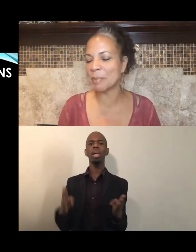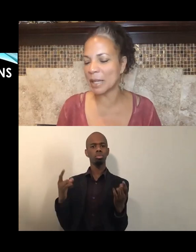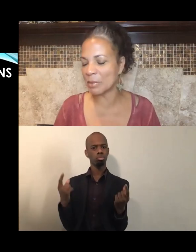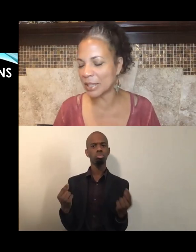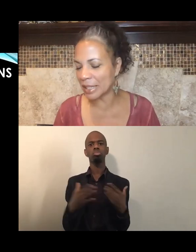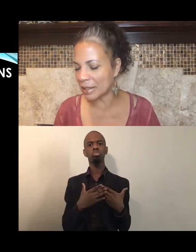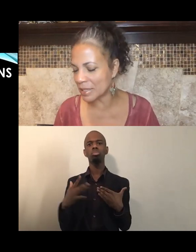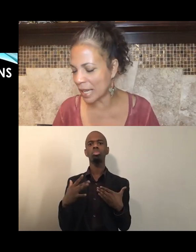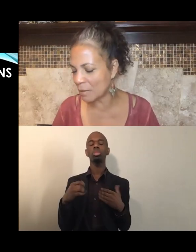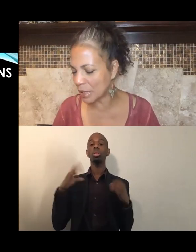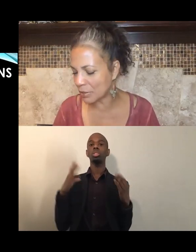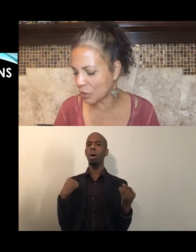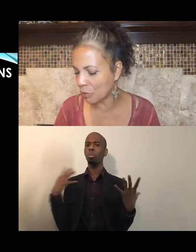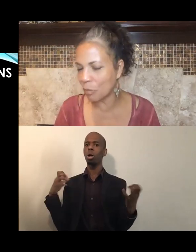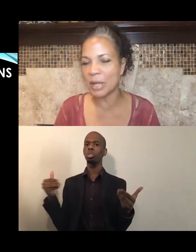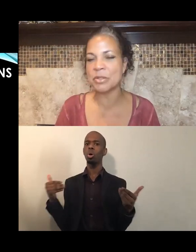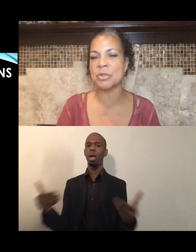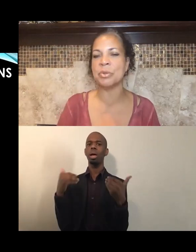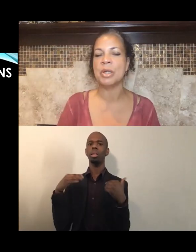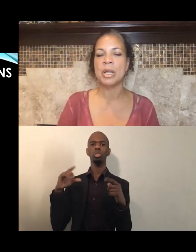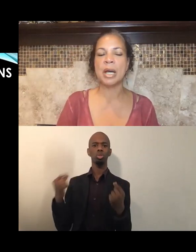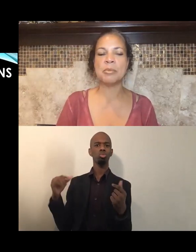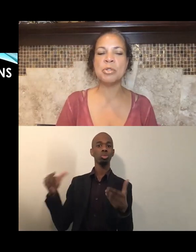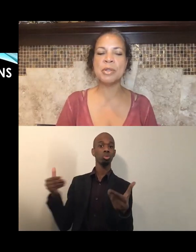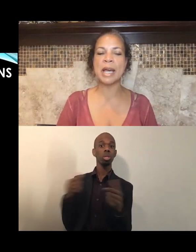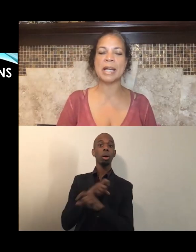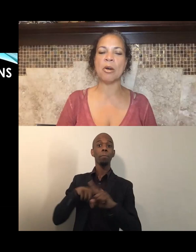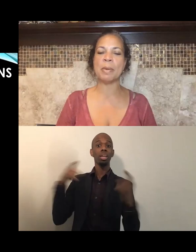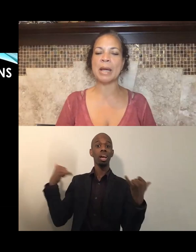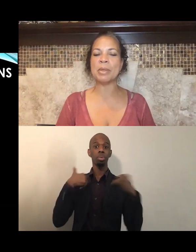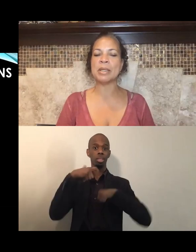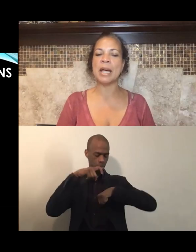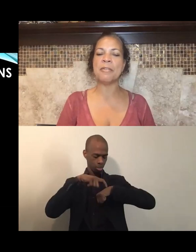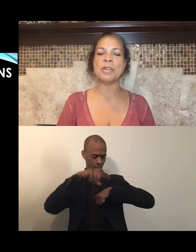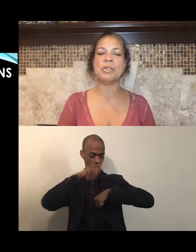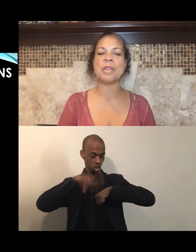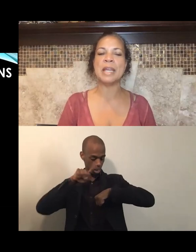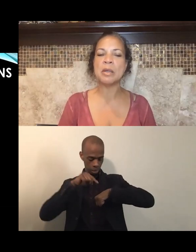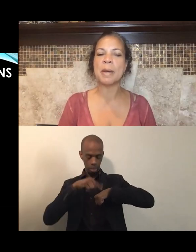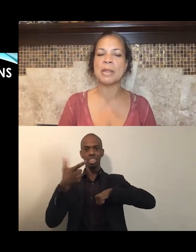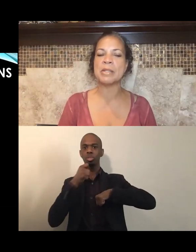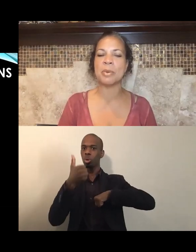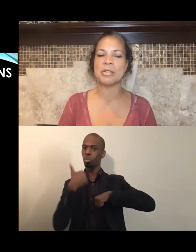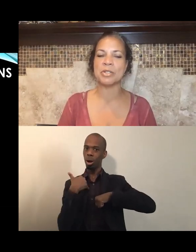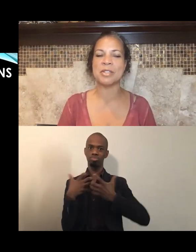but I'm looking at the time and I don't want to do that now. But I would love for you to think about these questions.